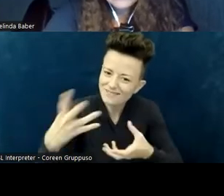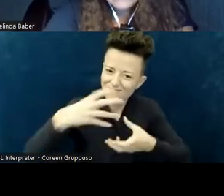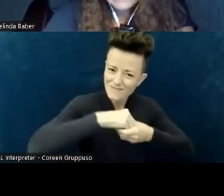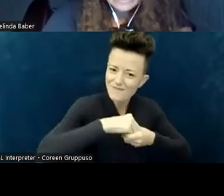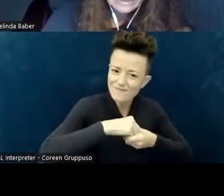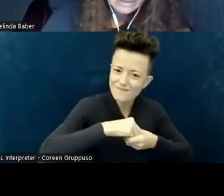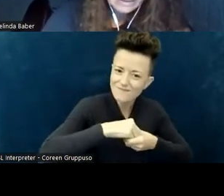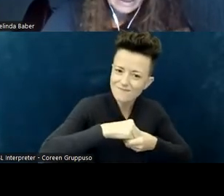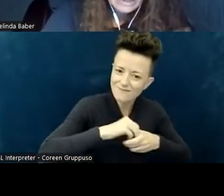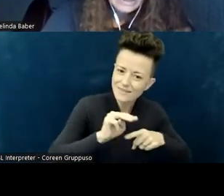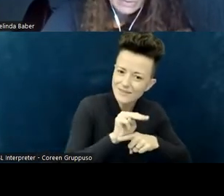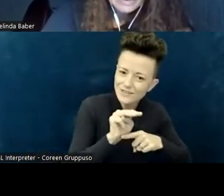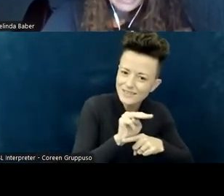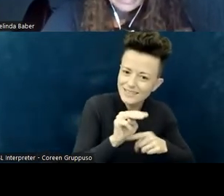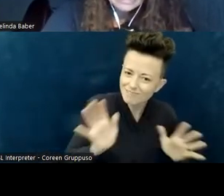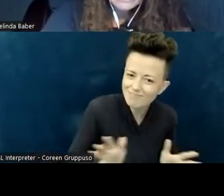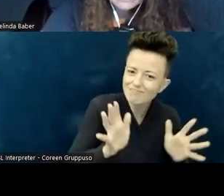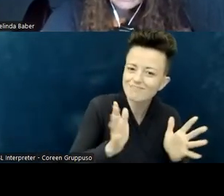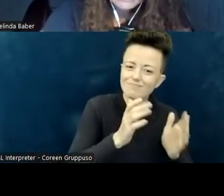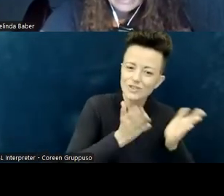there is a young woman with Down syndrome,